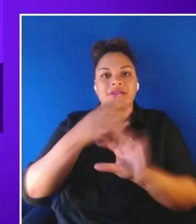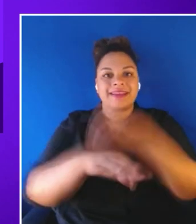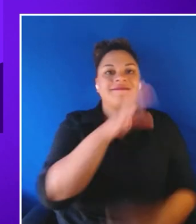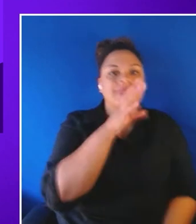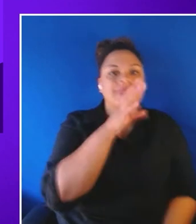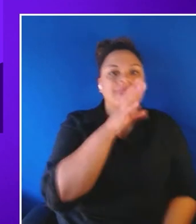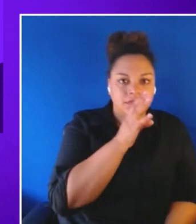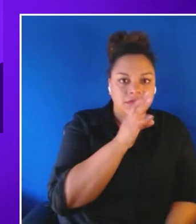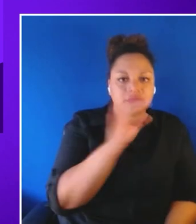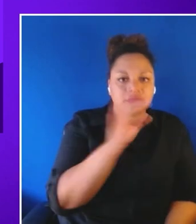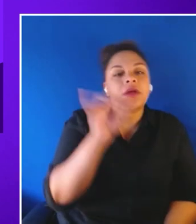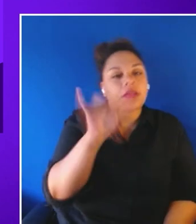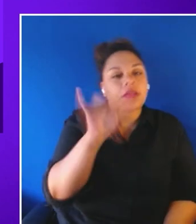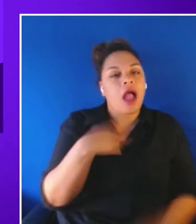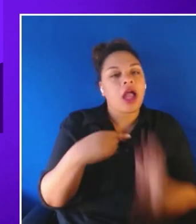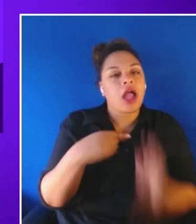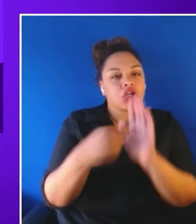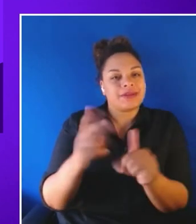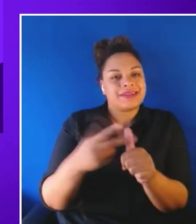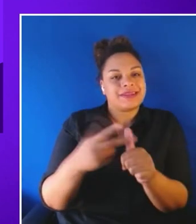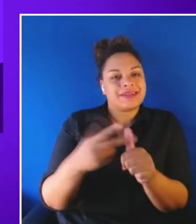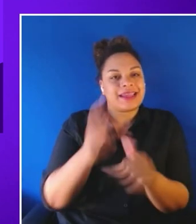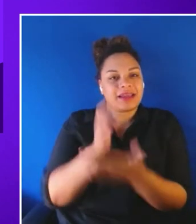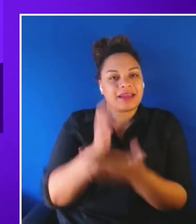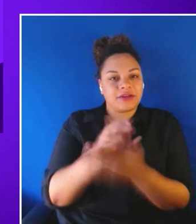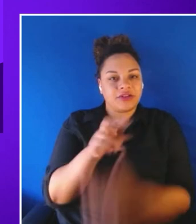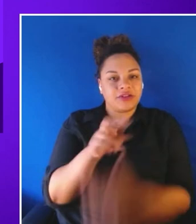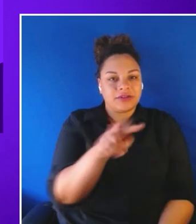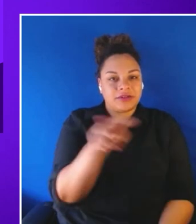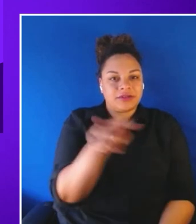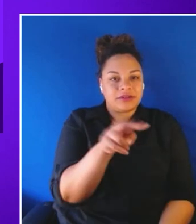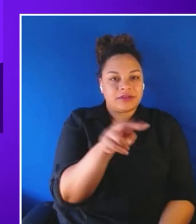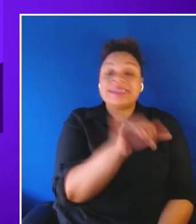in the second image. Which is the same role play scenario. But in this case